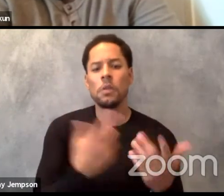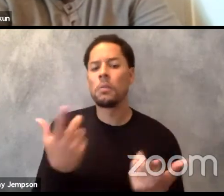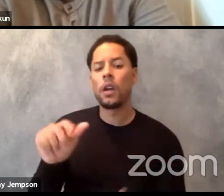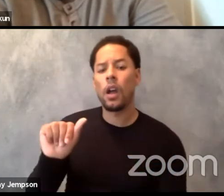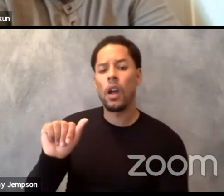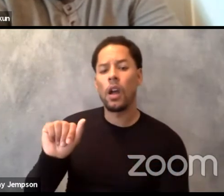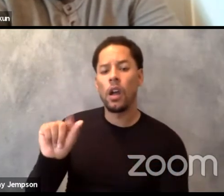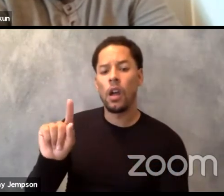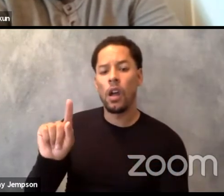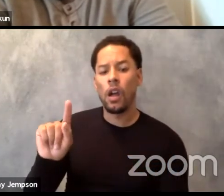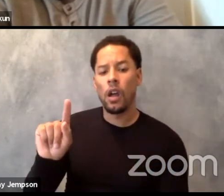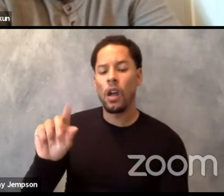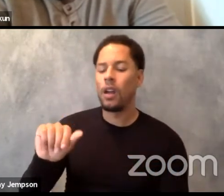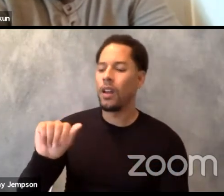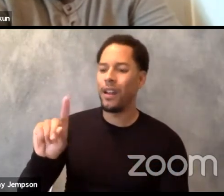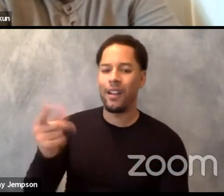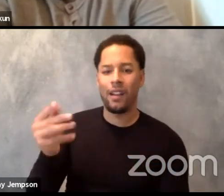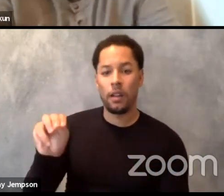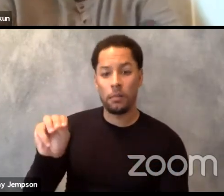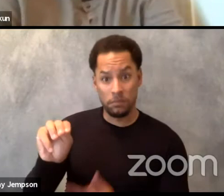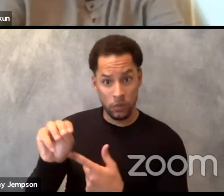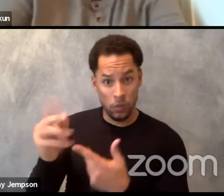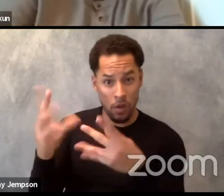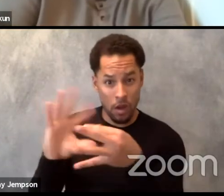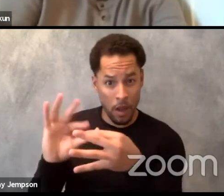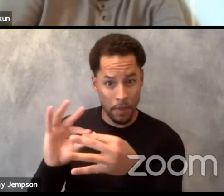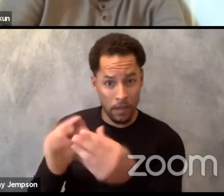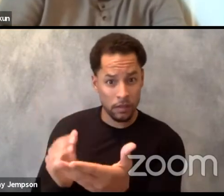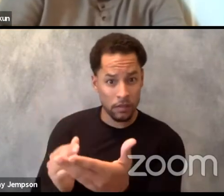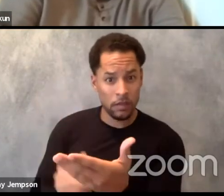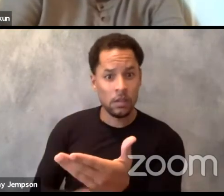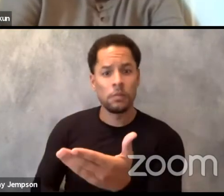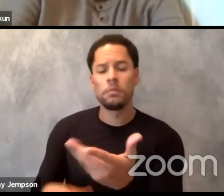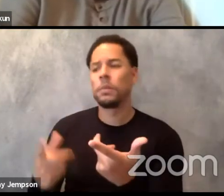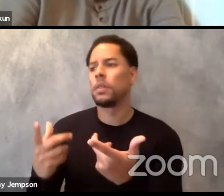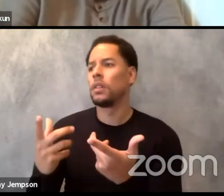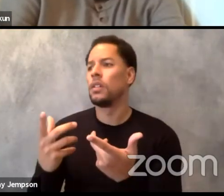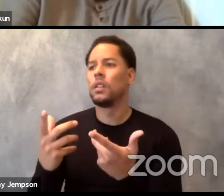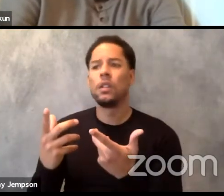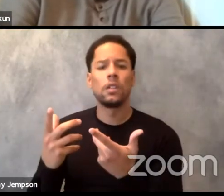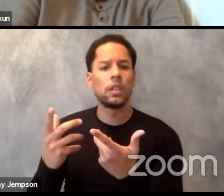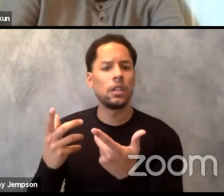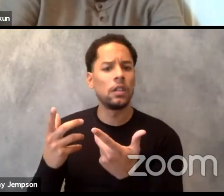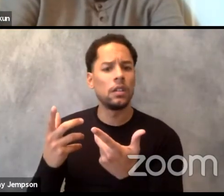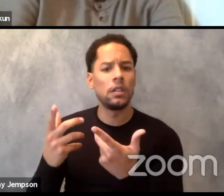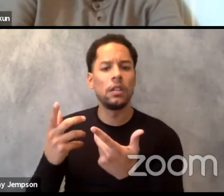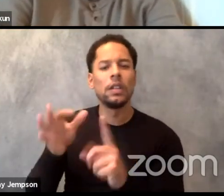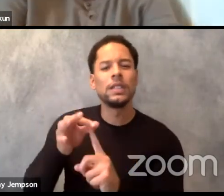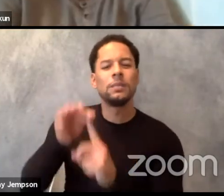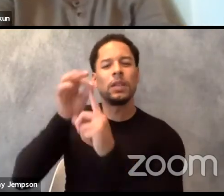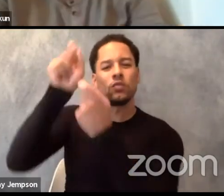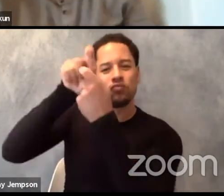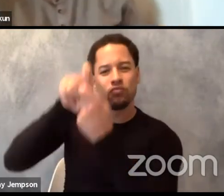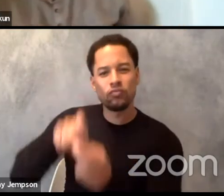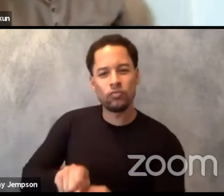maybe the dramaturgy of nuance and recontextualizing that in presentation. Any thoughts to this comment